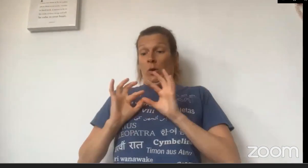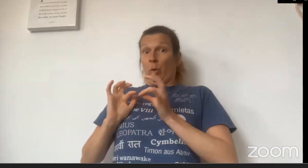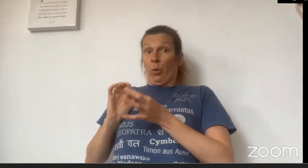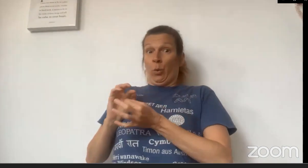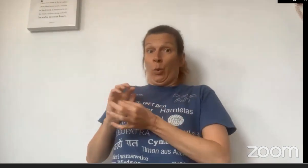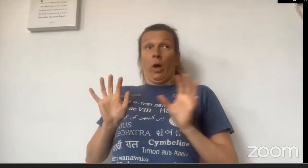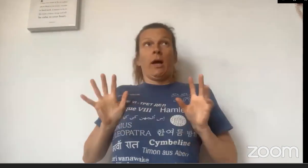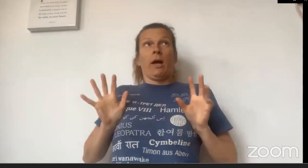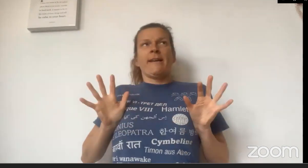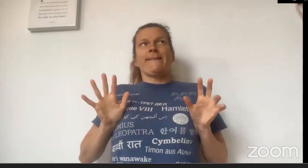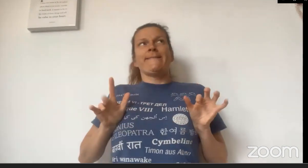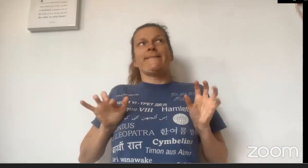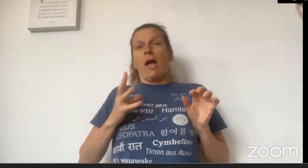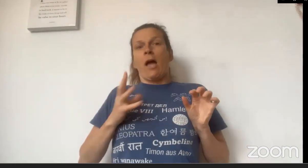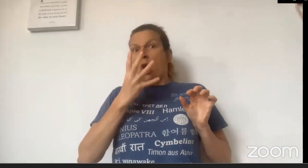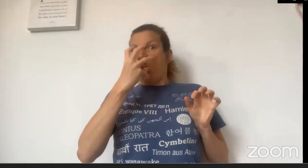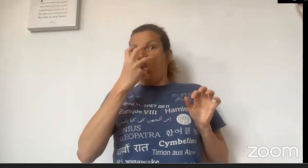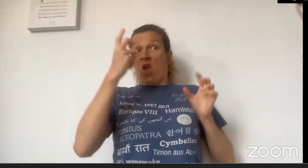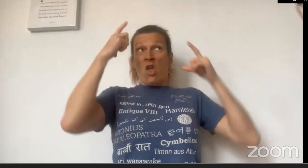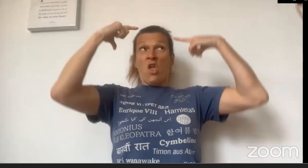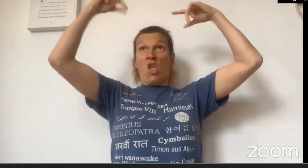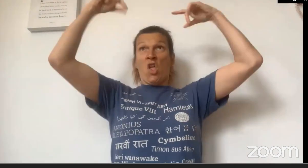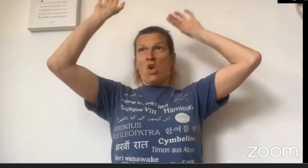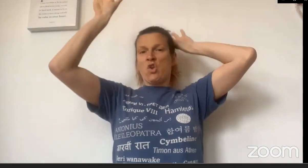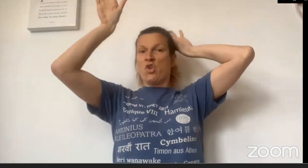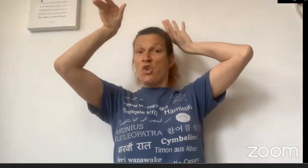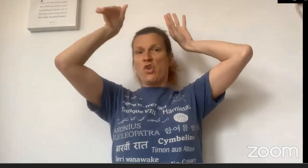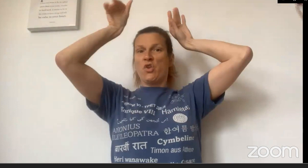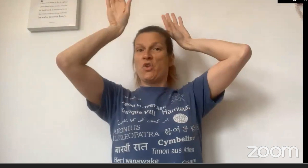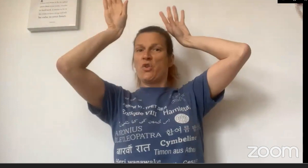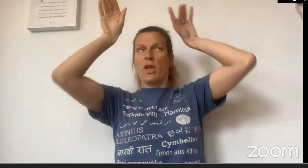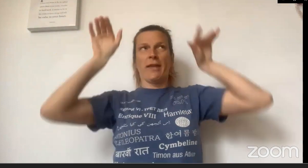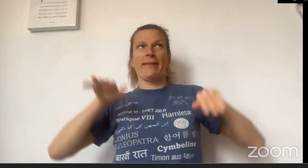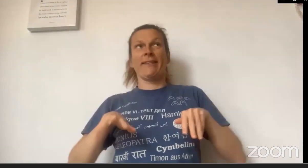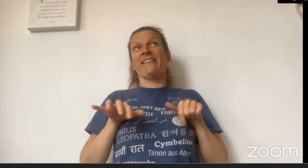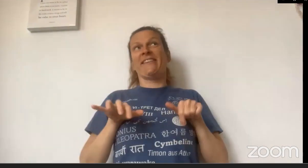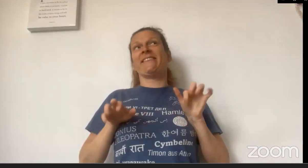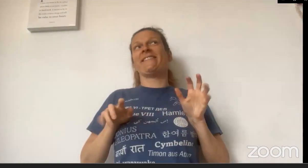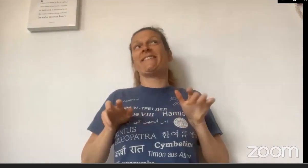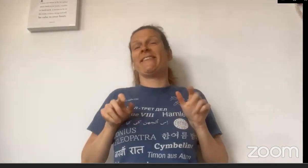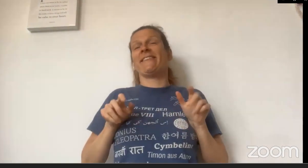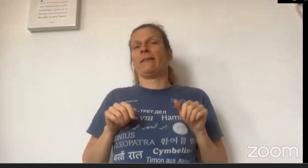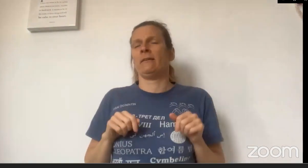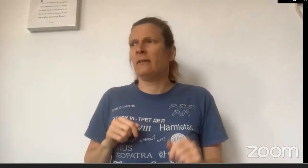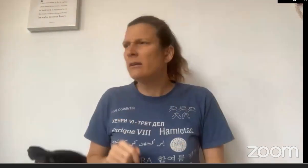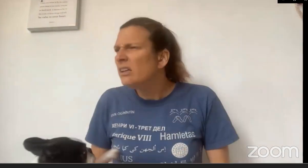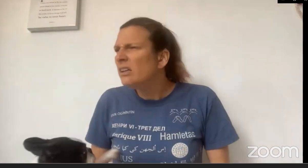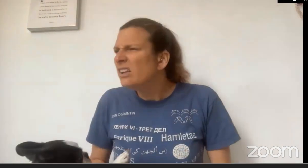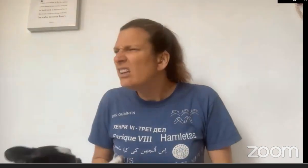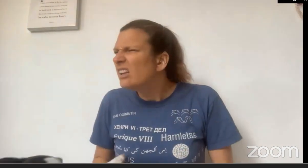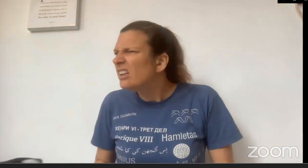with each of her fingers ready and her big ears, looking, watching Little Red Riding Hood.